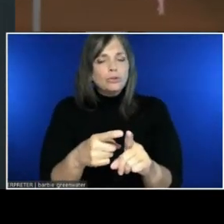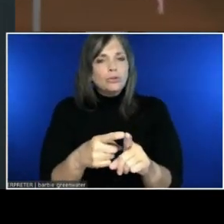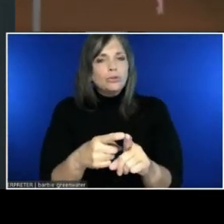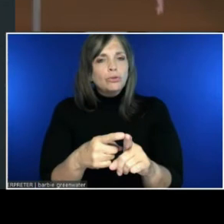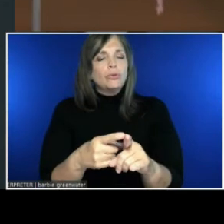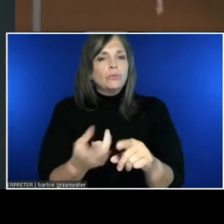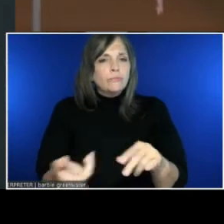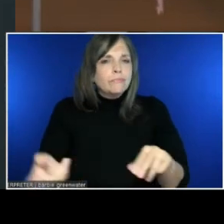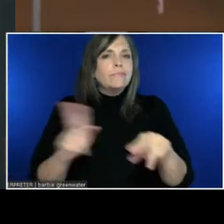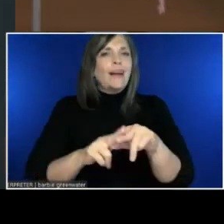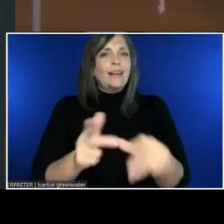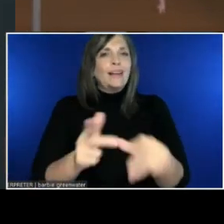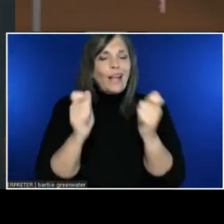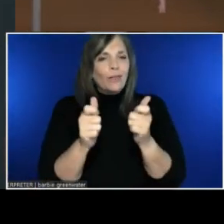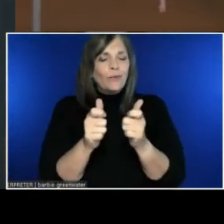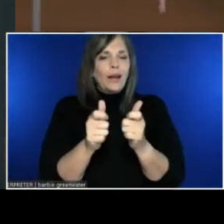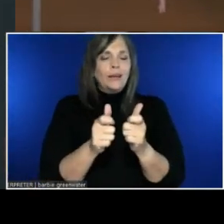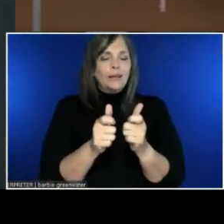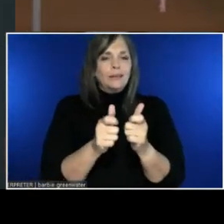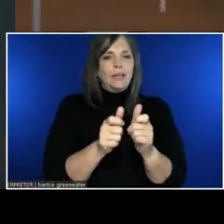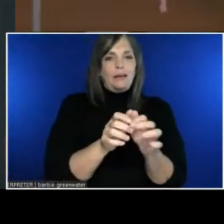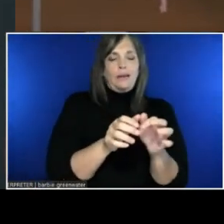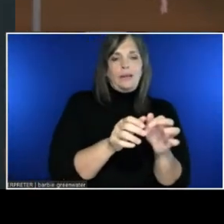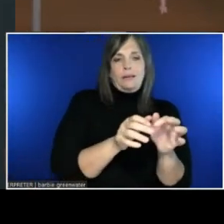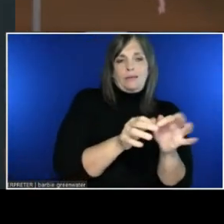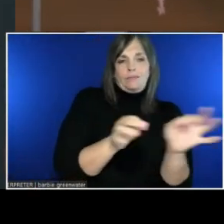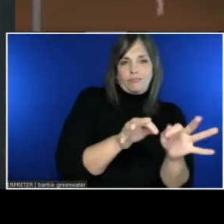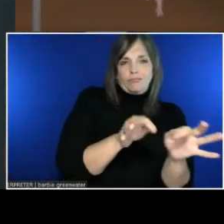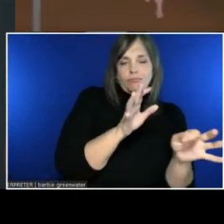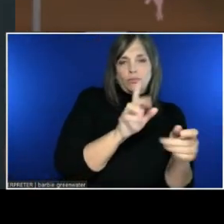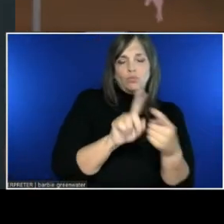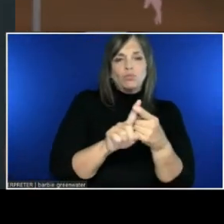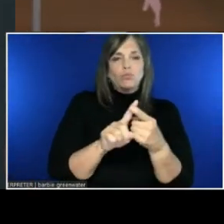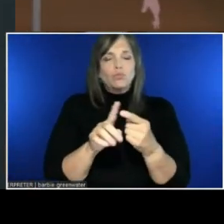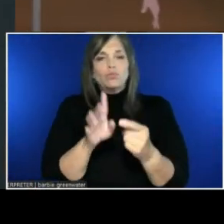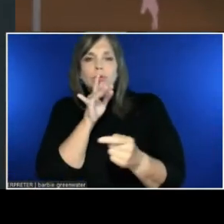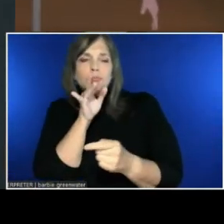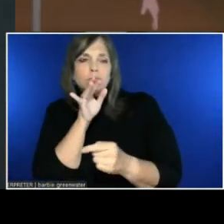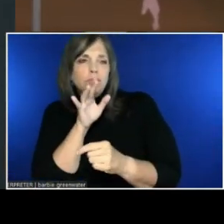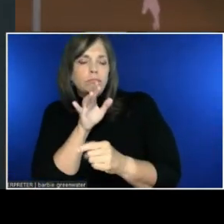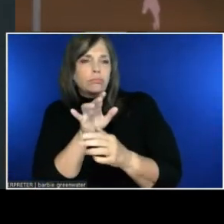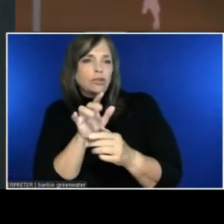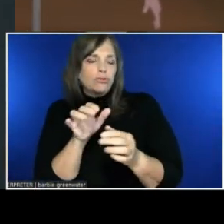As well as to amplify, like, the impact of those applications.